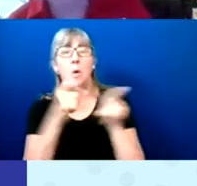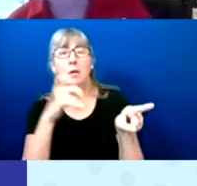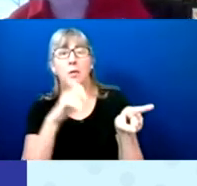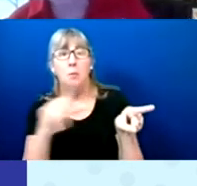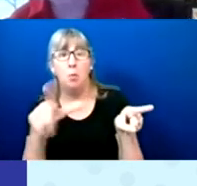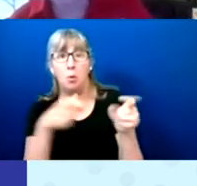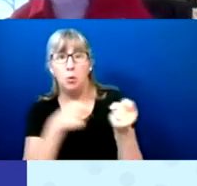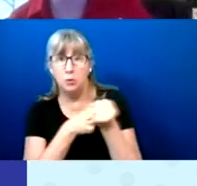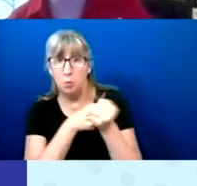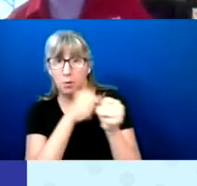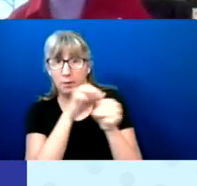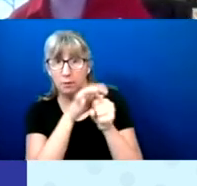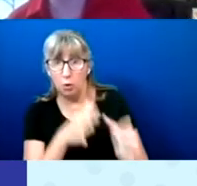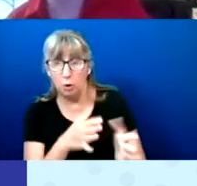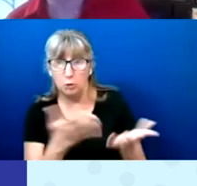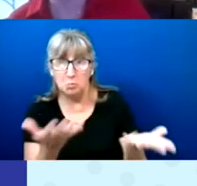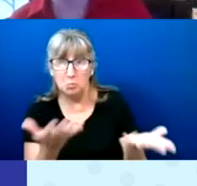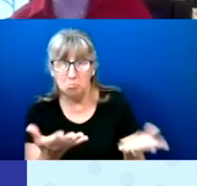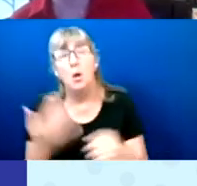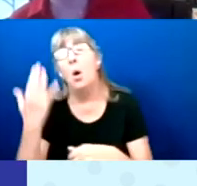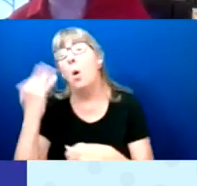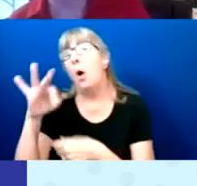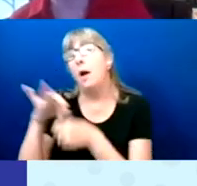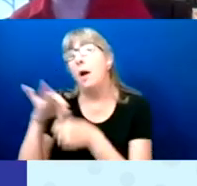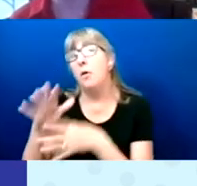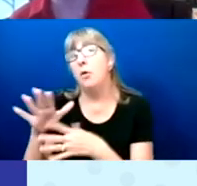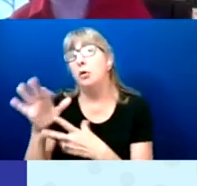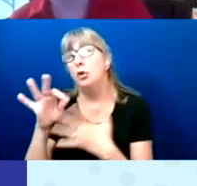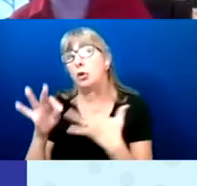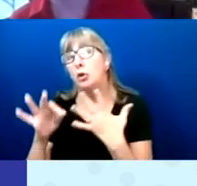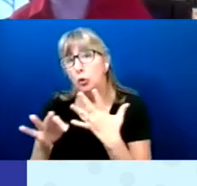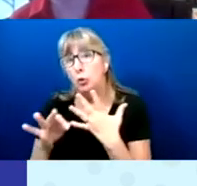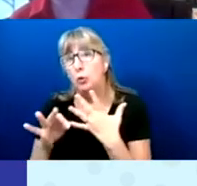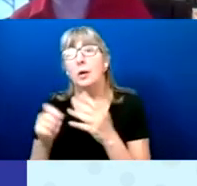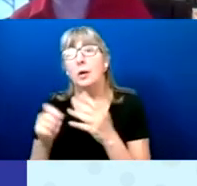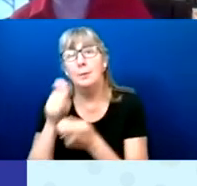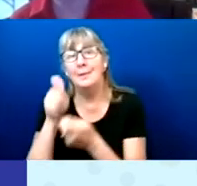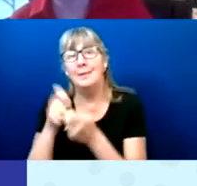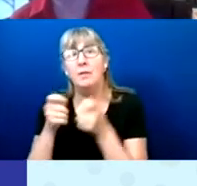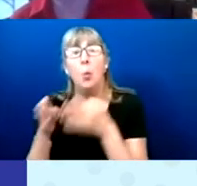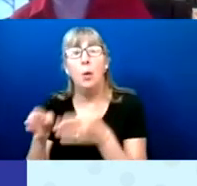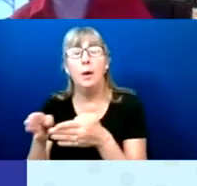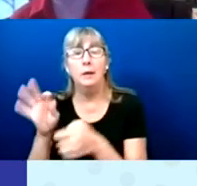Why did voters choose a particular way to vote?